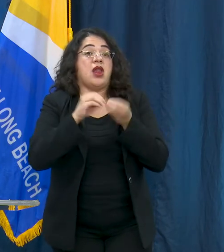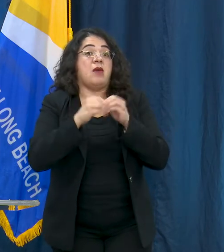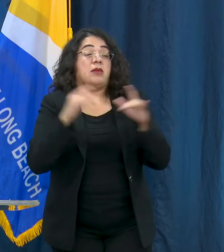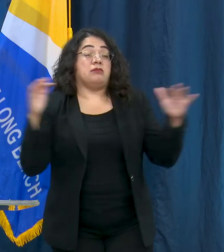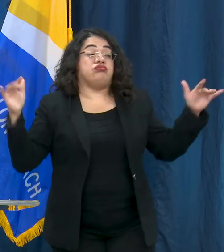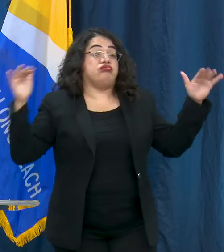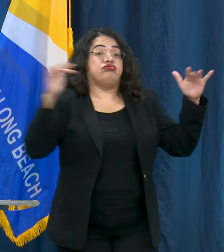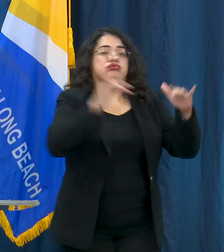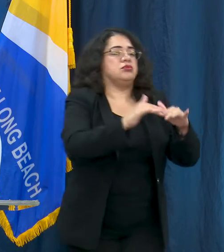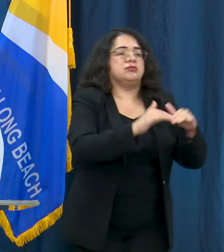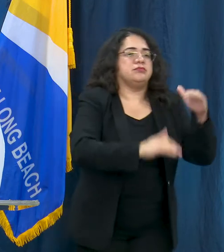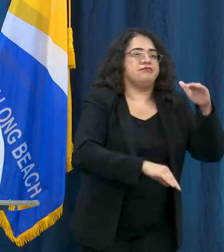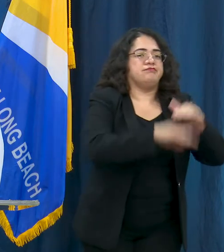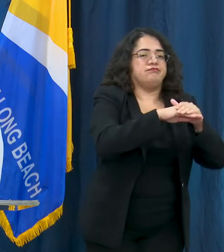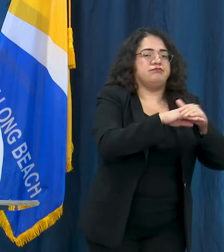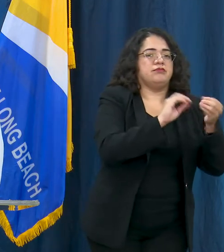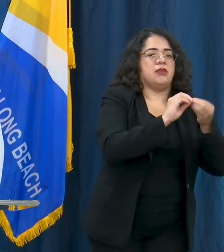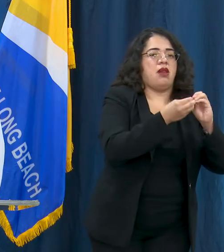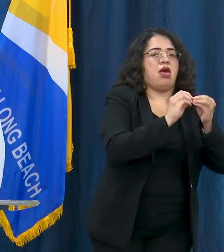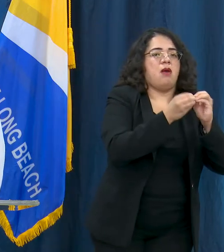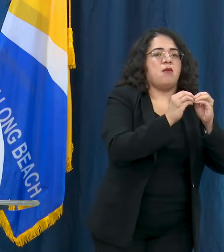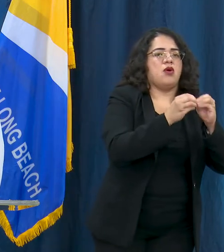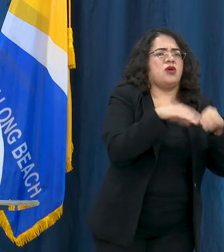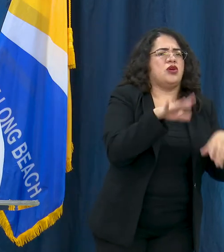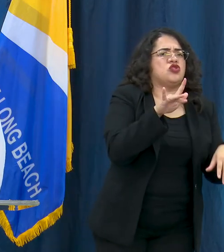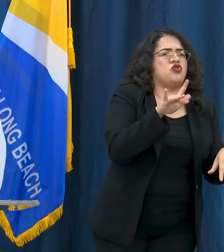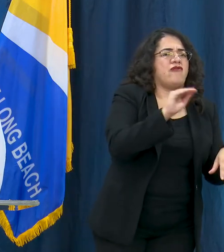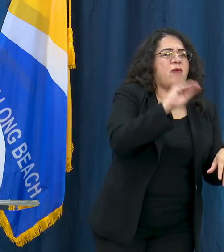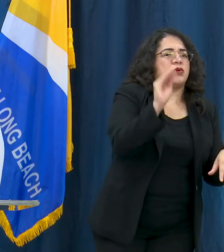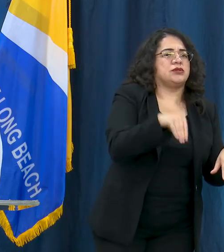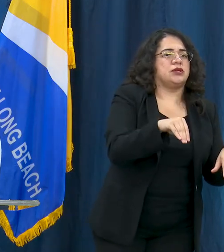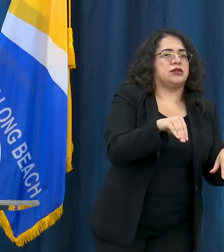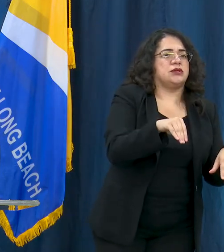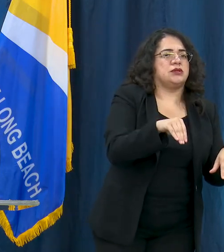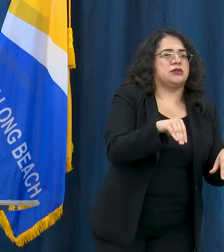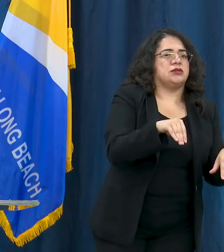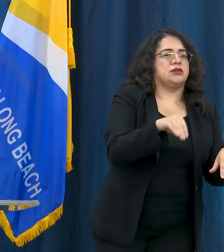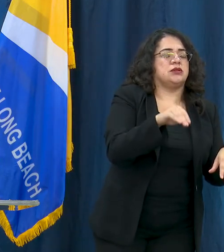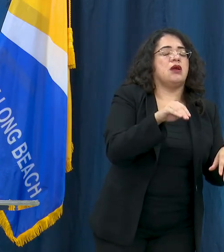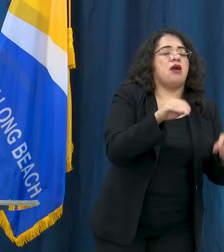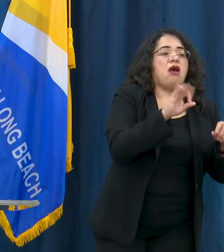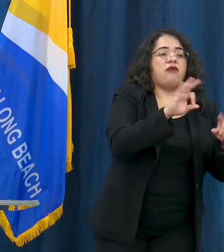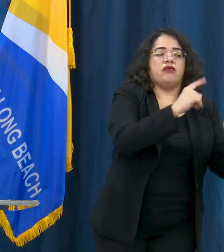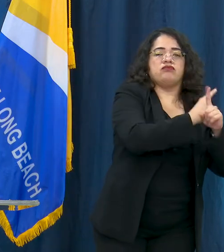to either 25% of the occupancy or 100 whichever is